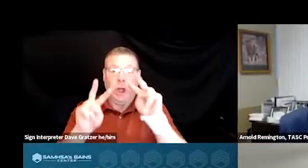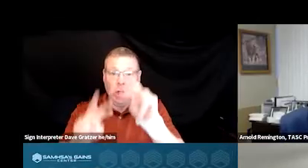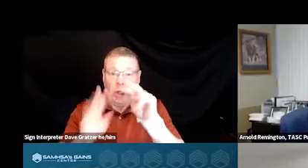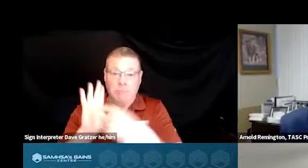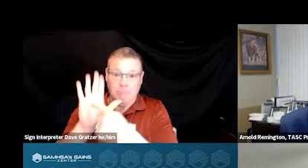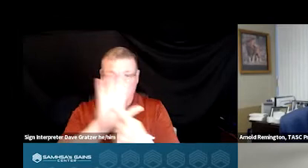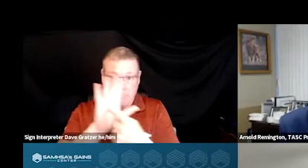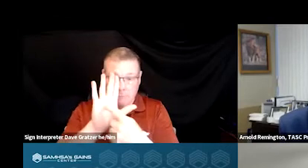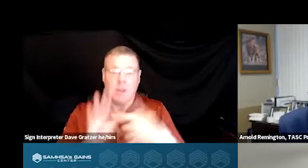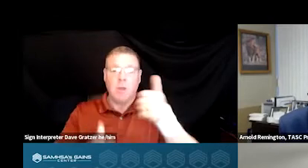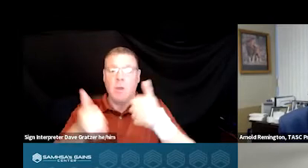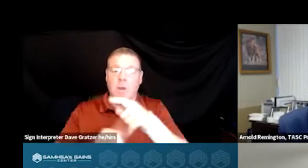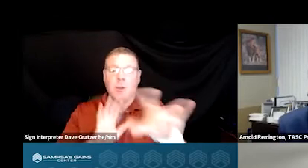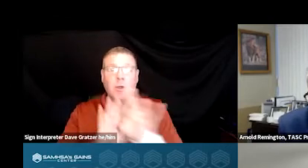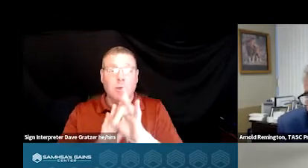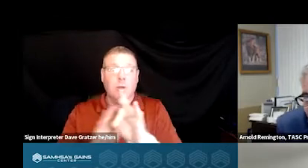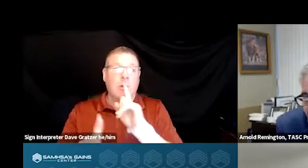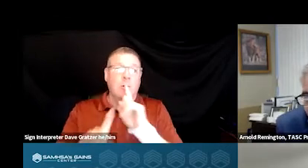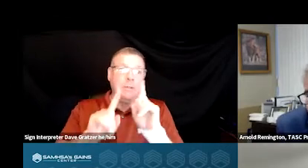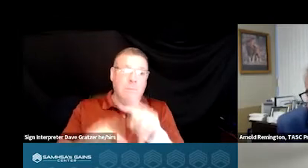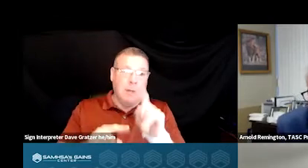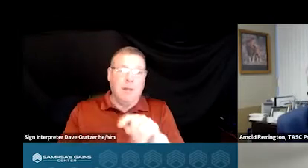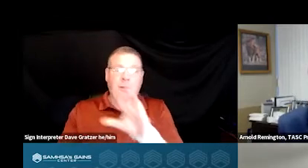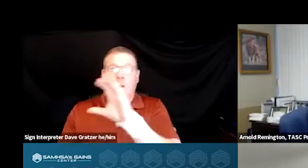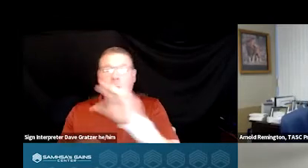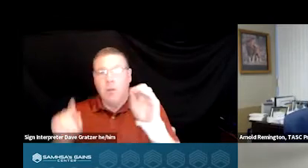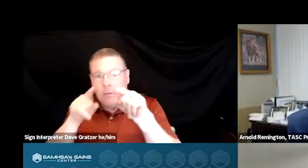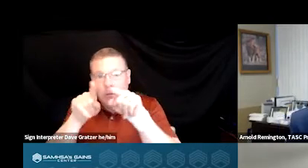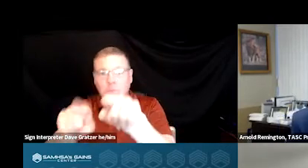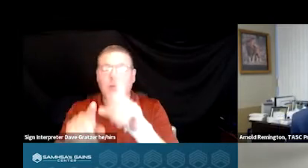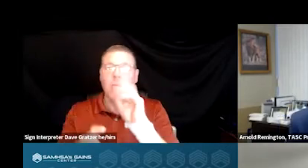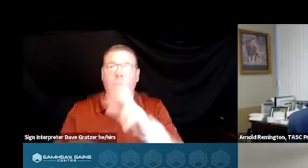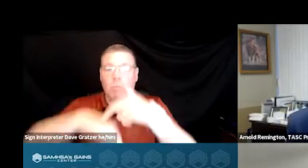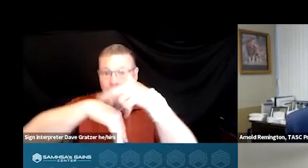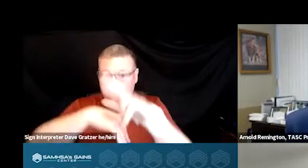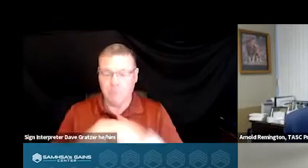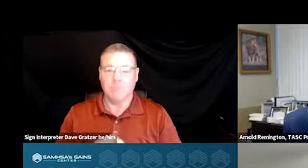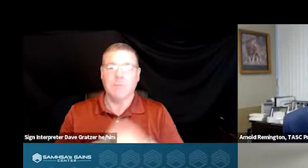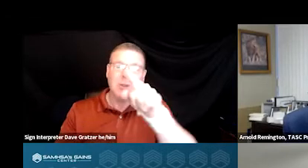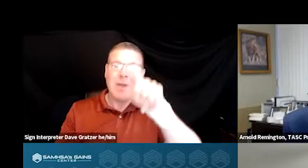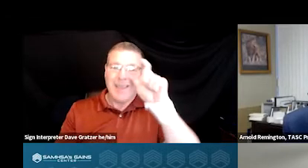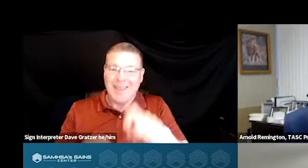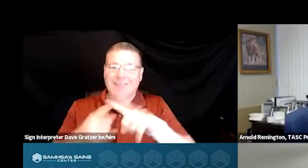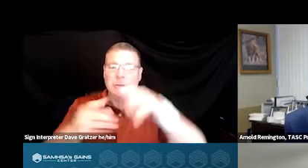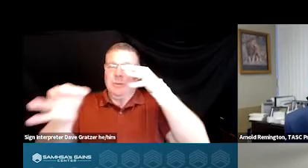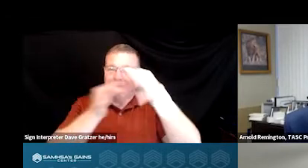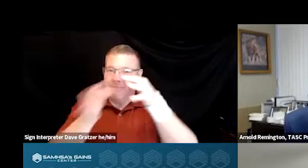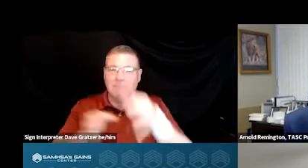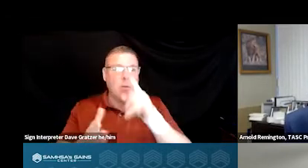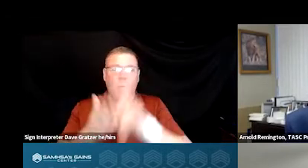whether you're choosing crisis response, co response or referral, is you gotta define what that goal